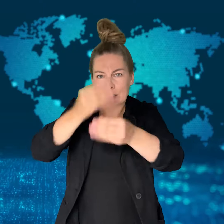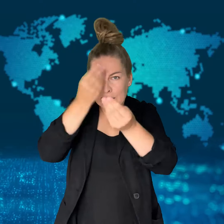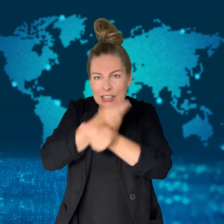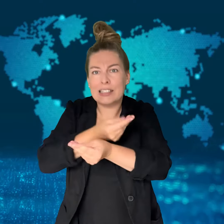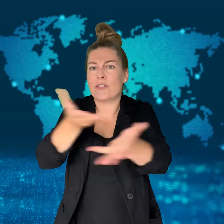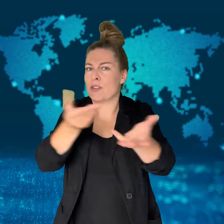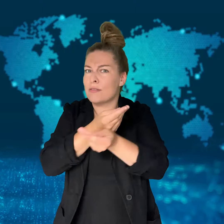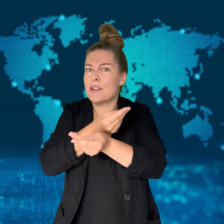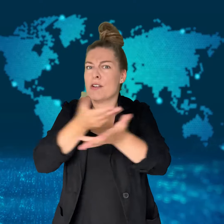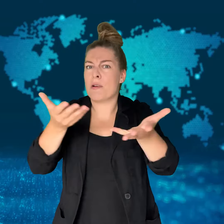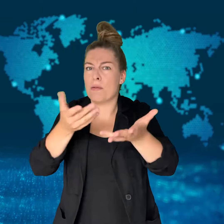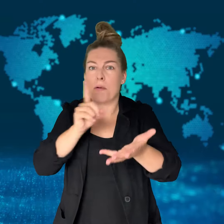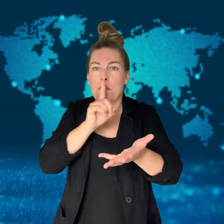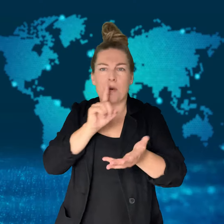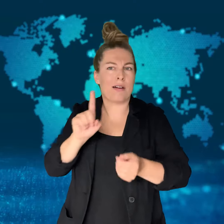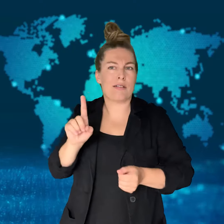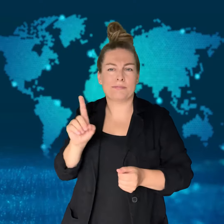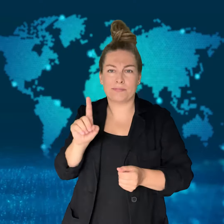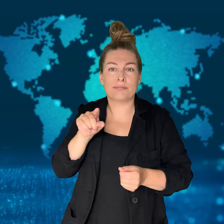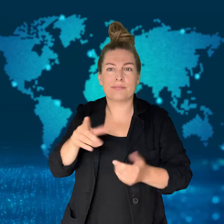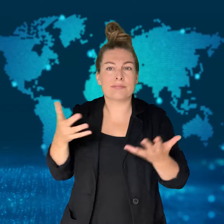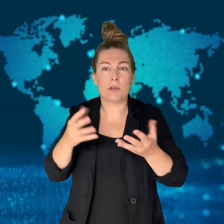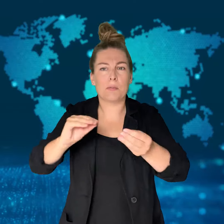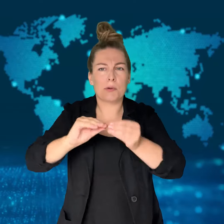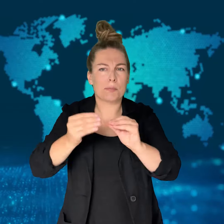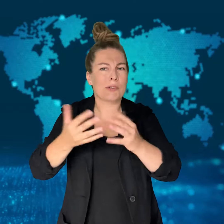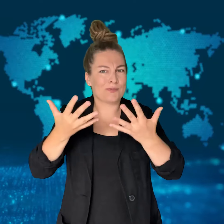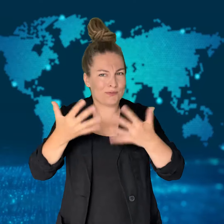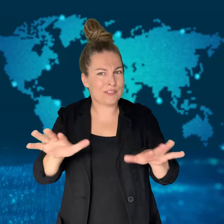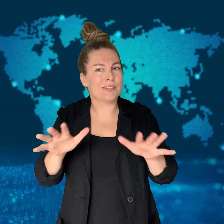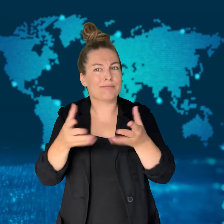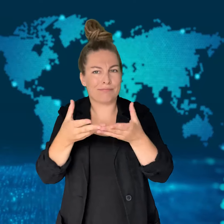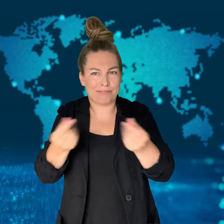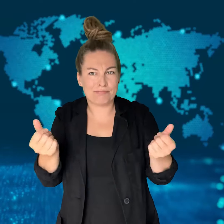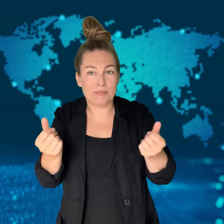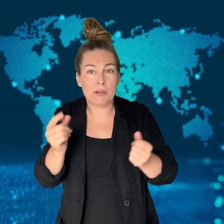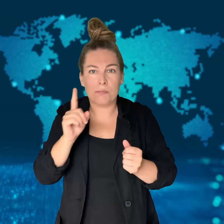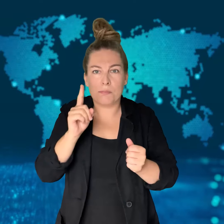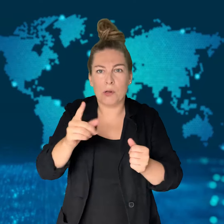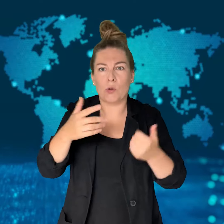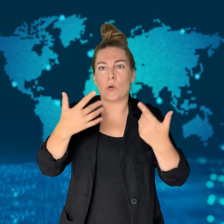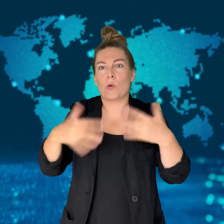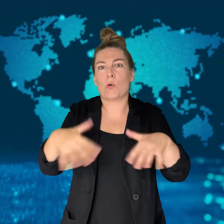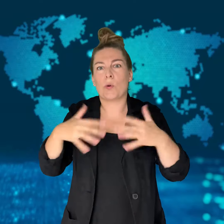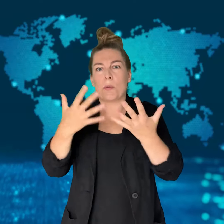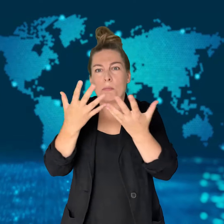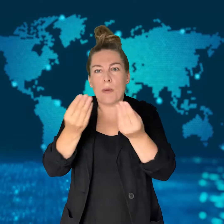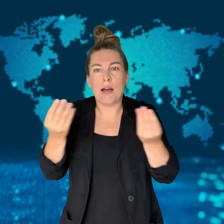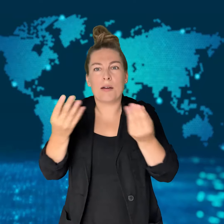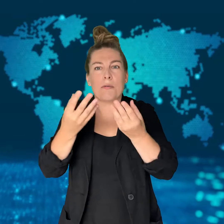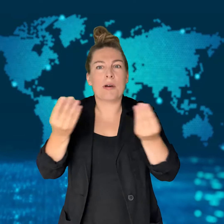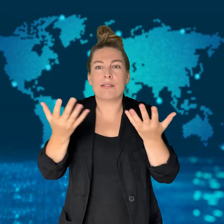and was working to share information.